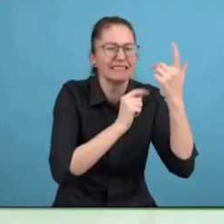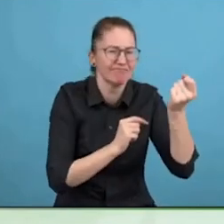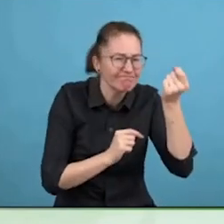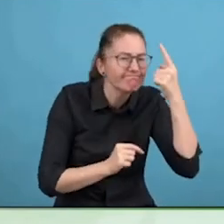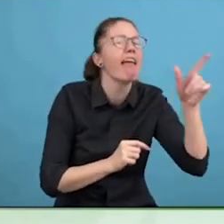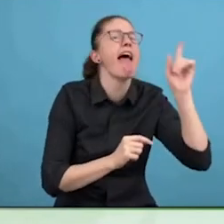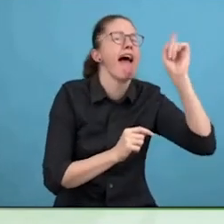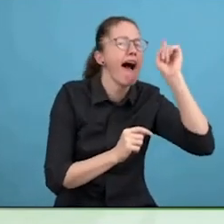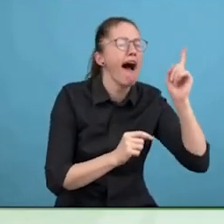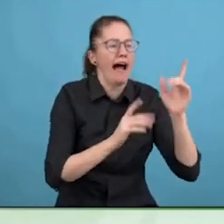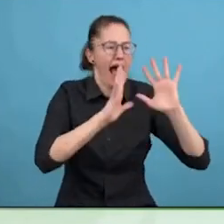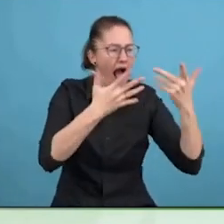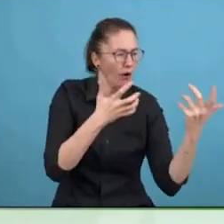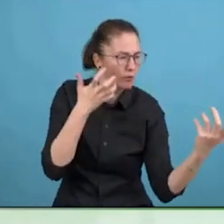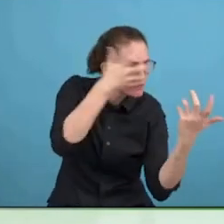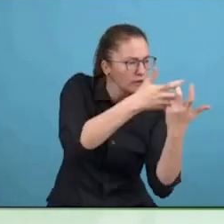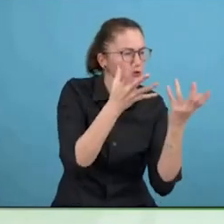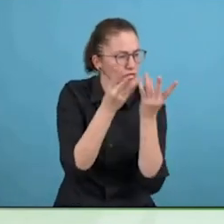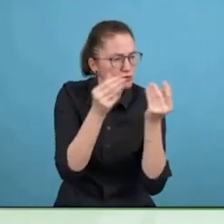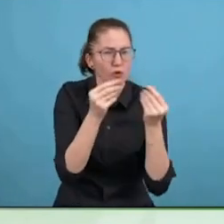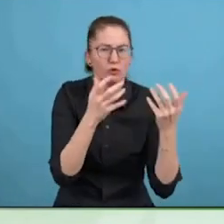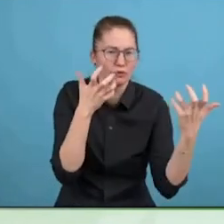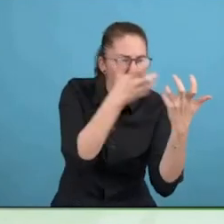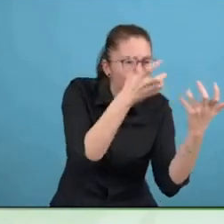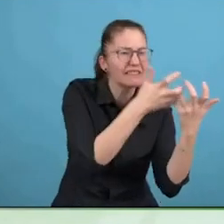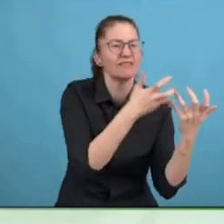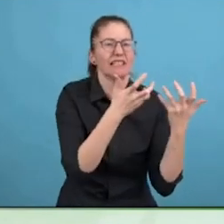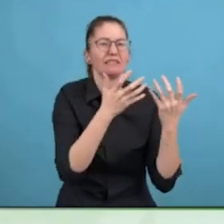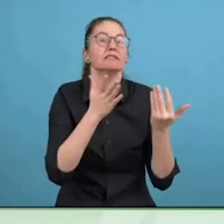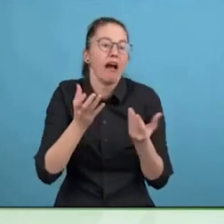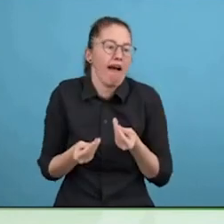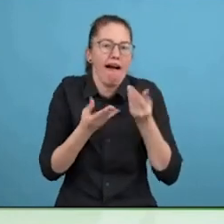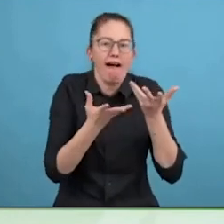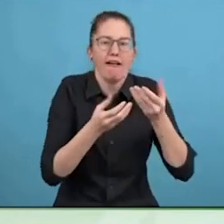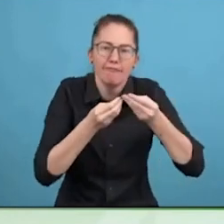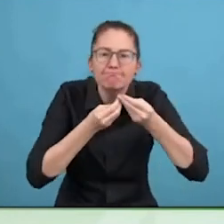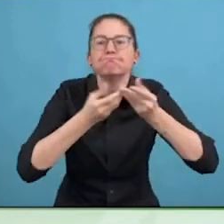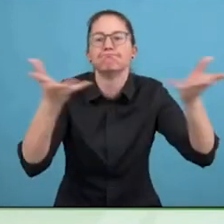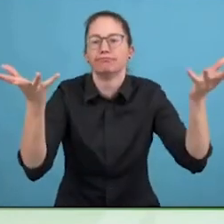that are generated at the top can make true impact on the ground at